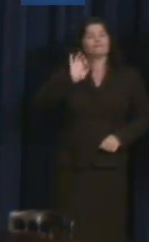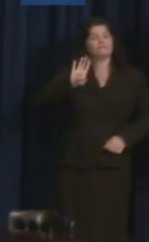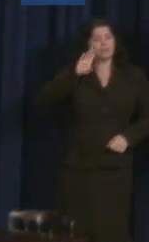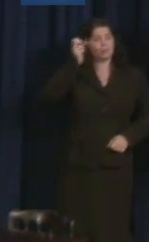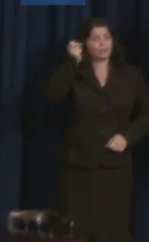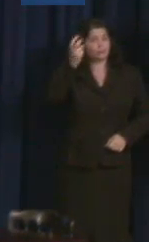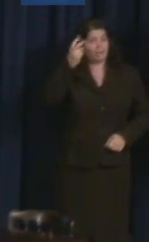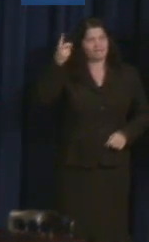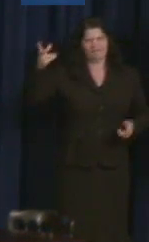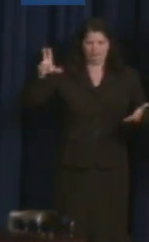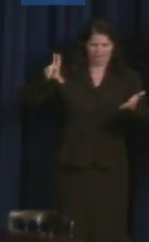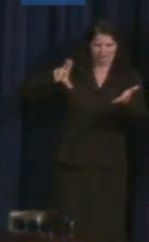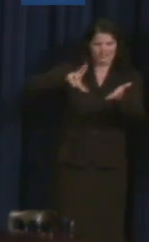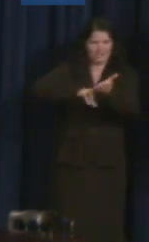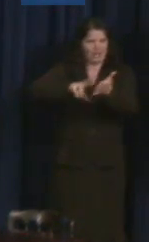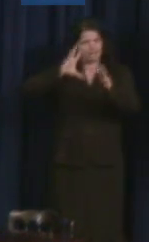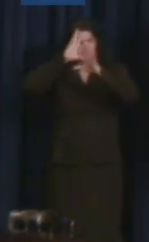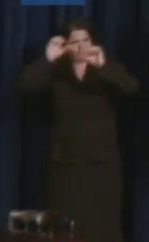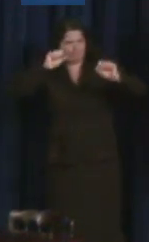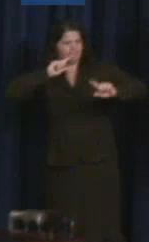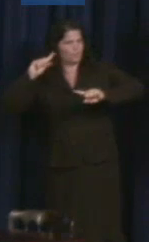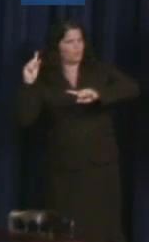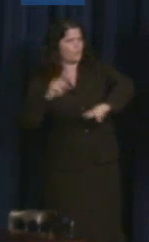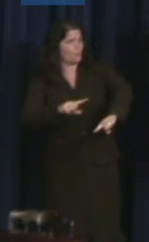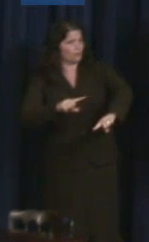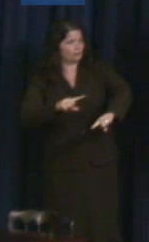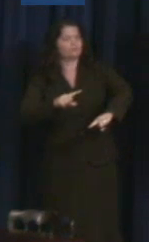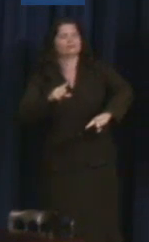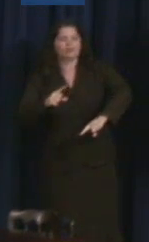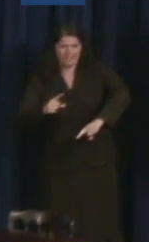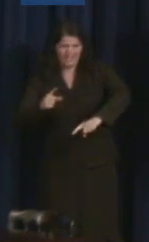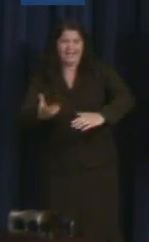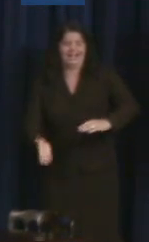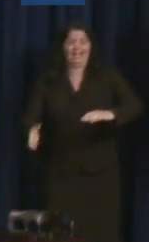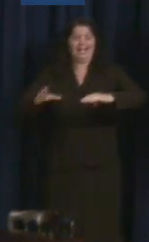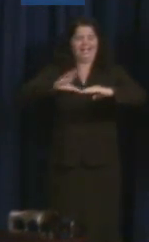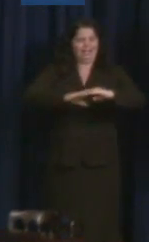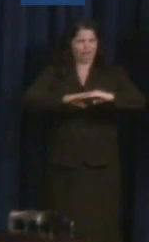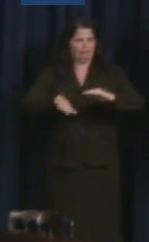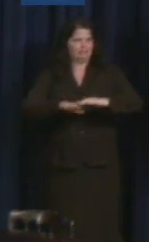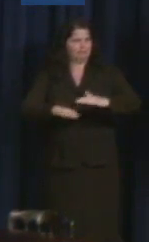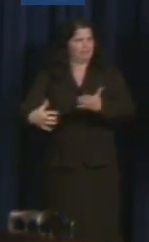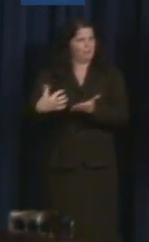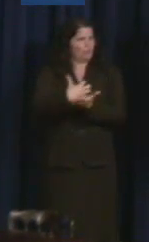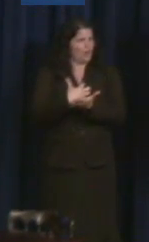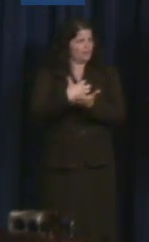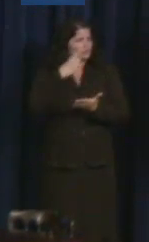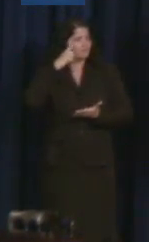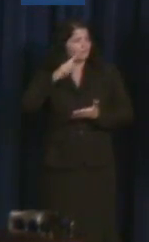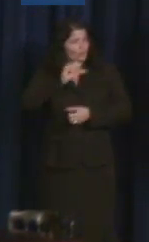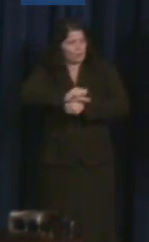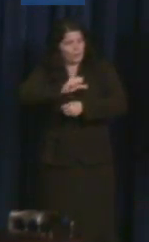executive order to raise the minimum wage for workers on a new and replacement federal contracts to up to